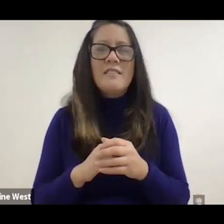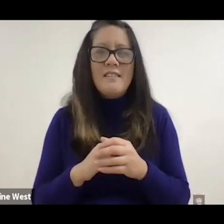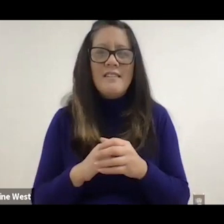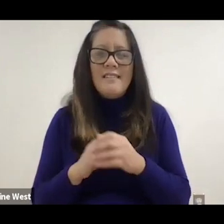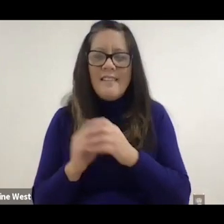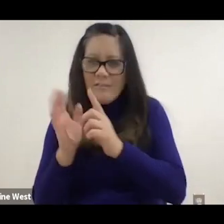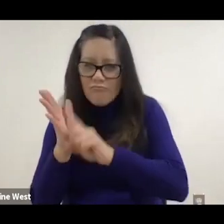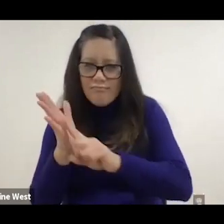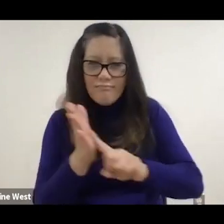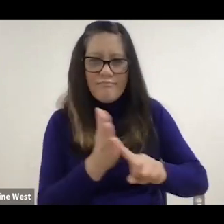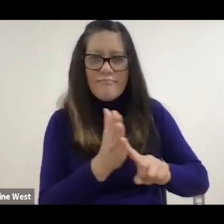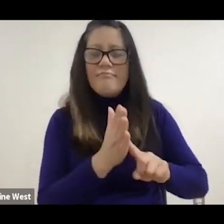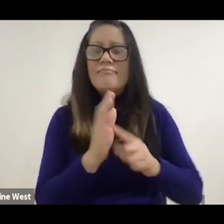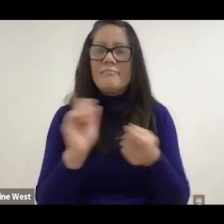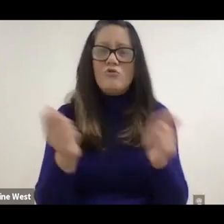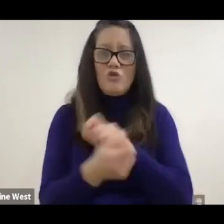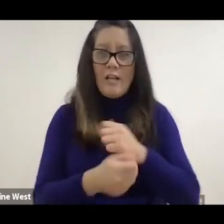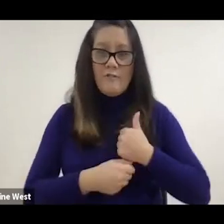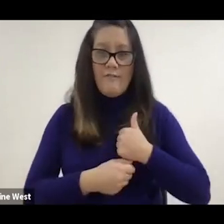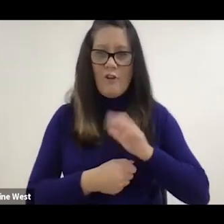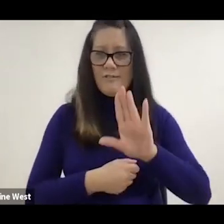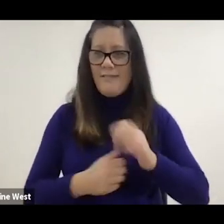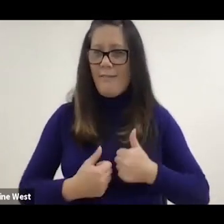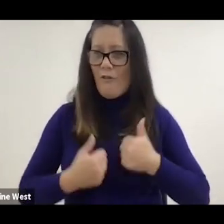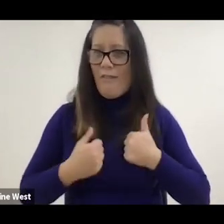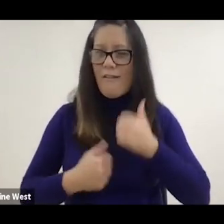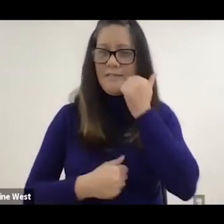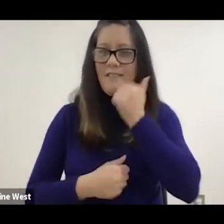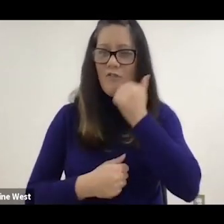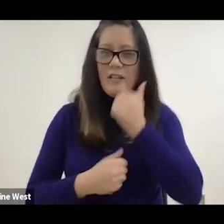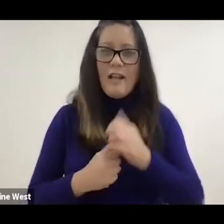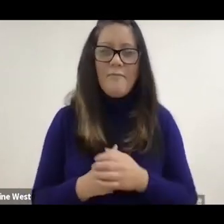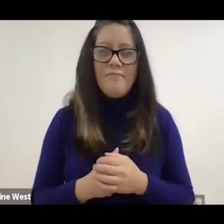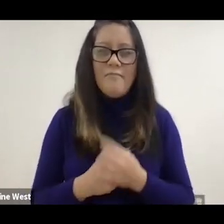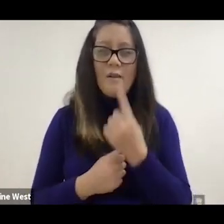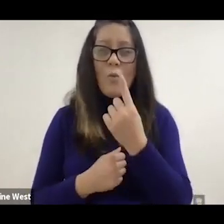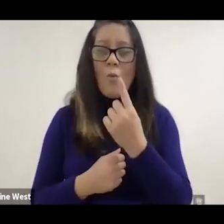They're doing research that changes veteran lives everyday and one